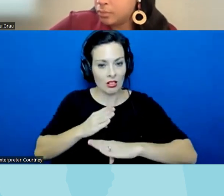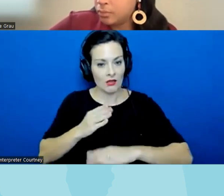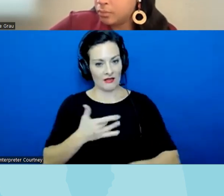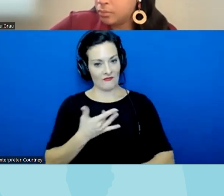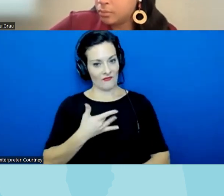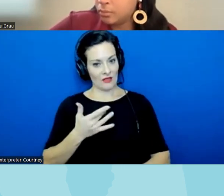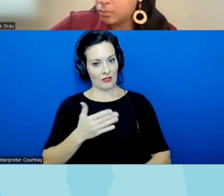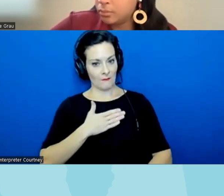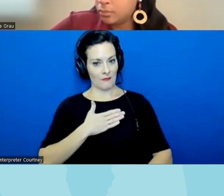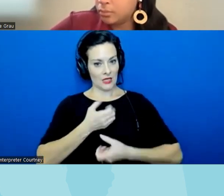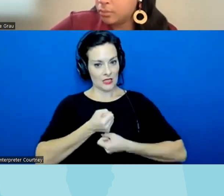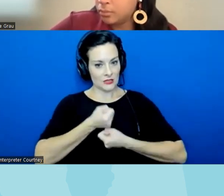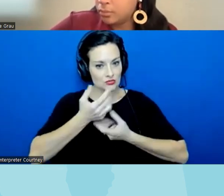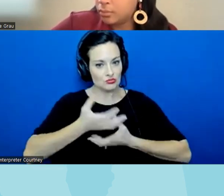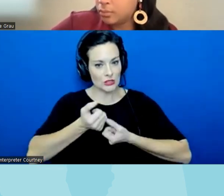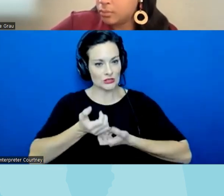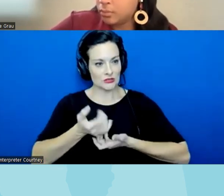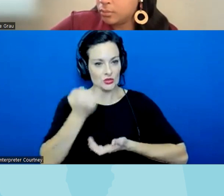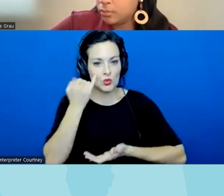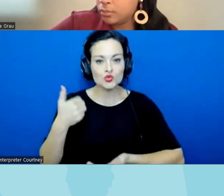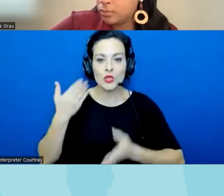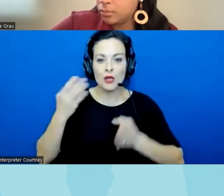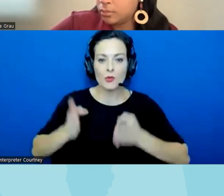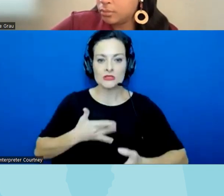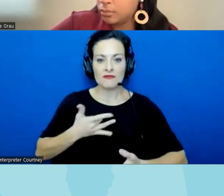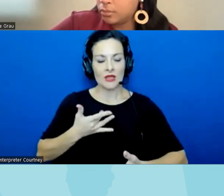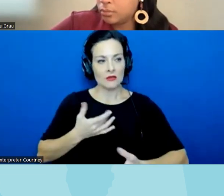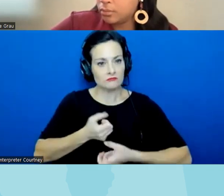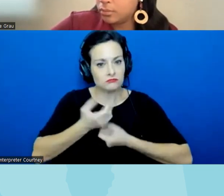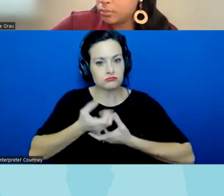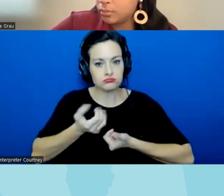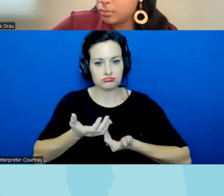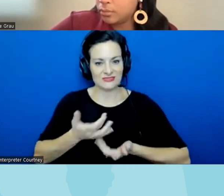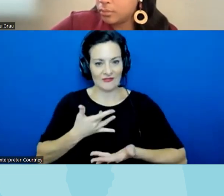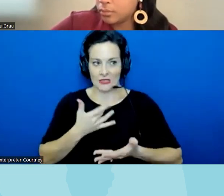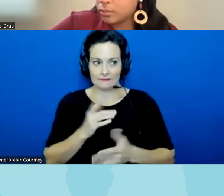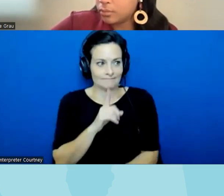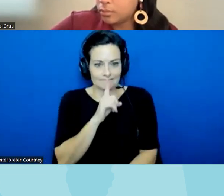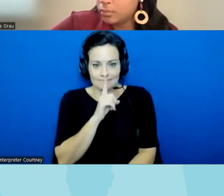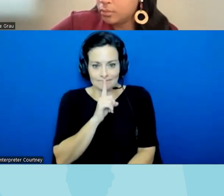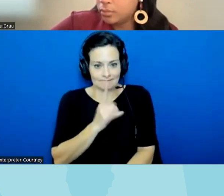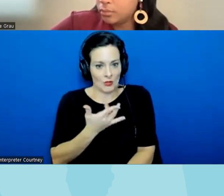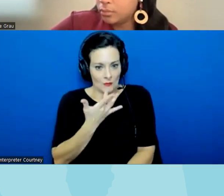that is so important for young people um to really develop critical thinking skills and you know this